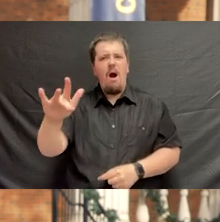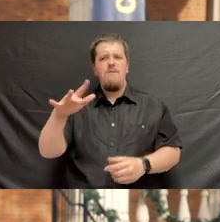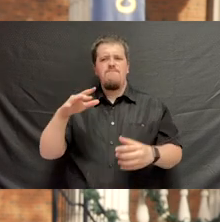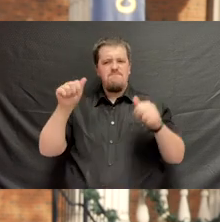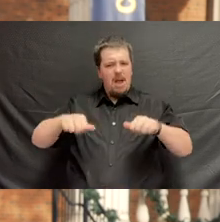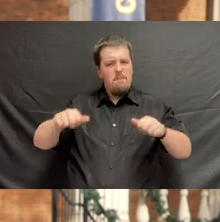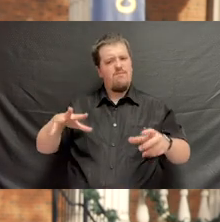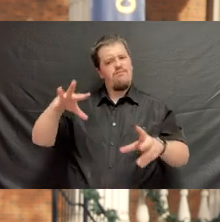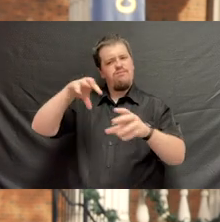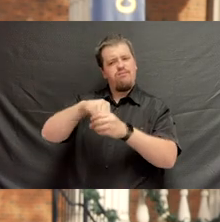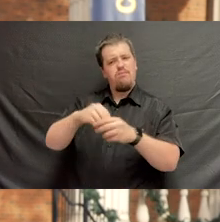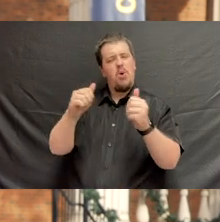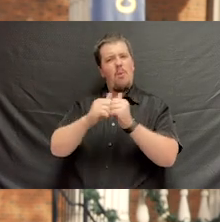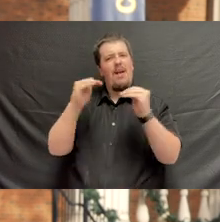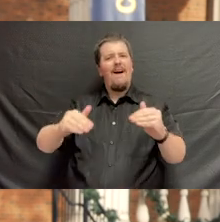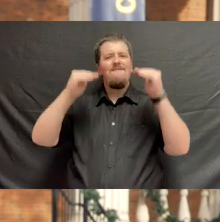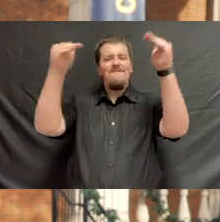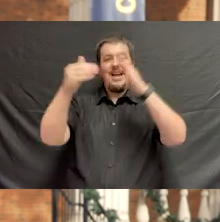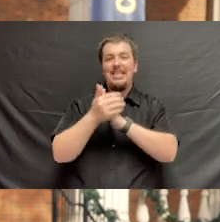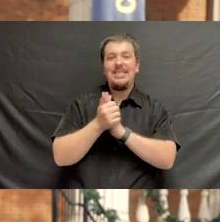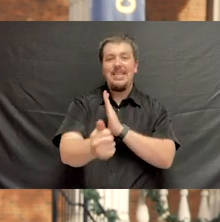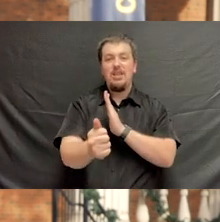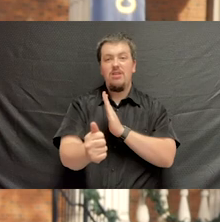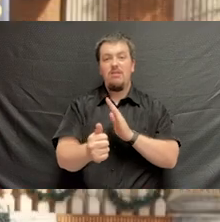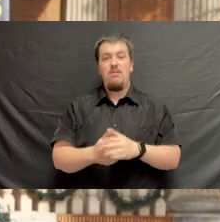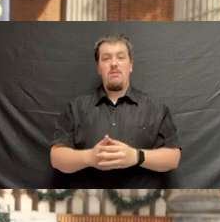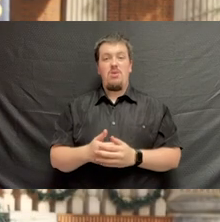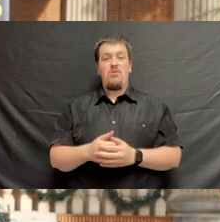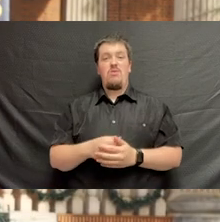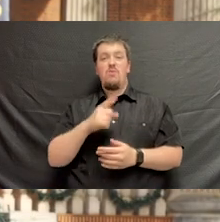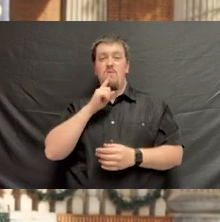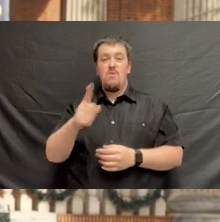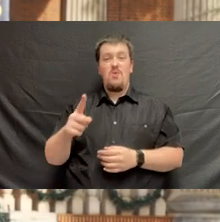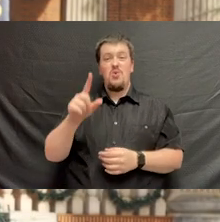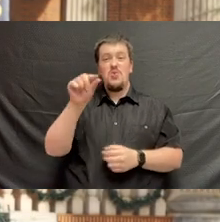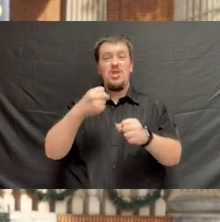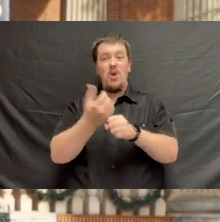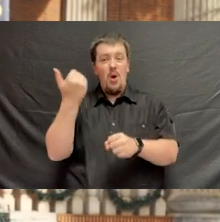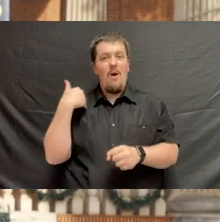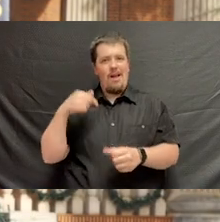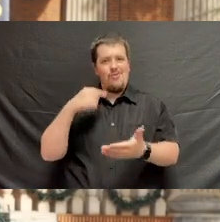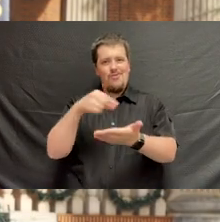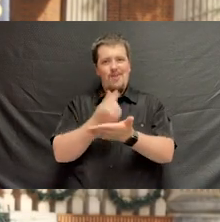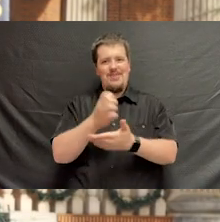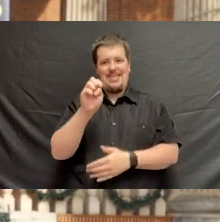engaged citizens with advanced skills. Over two decades ago, I graduated from ETSU